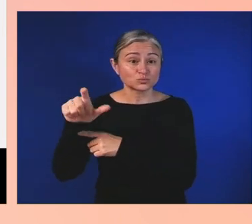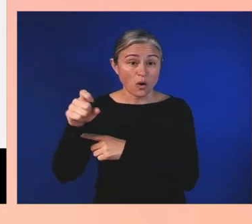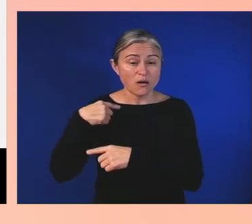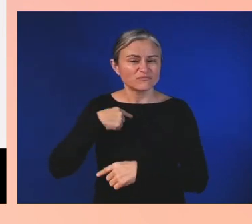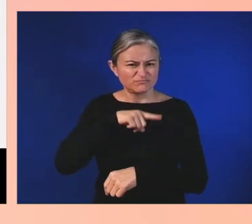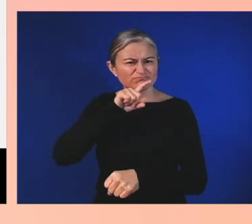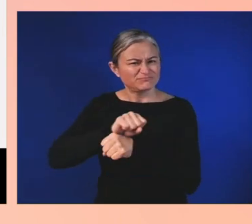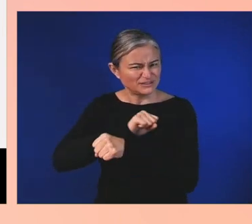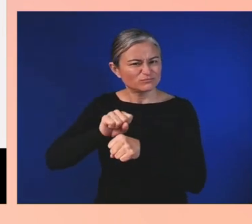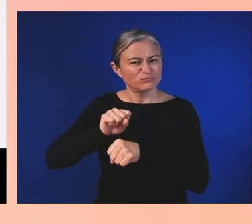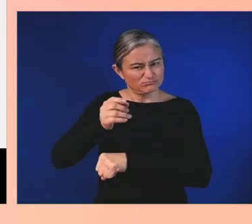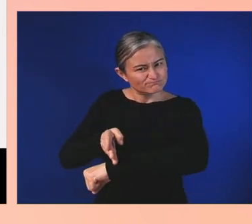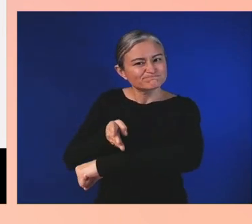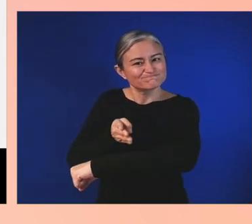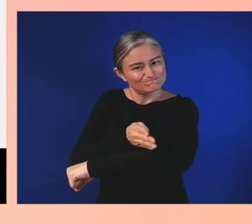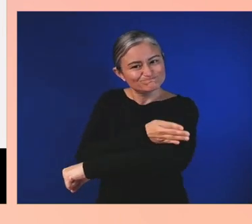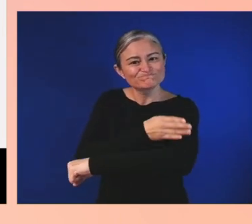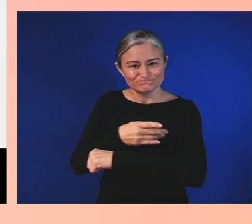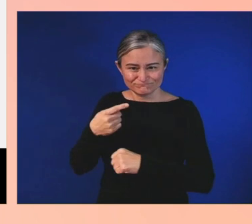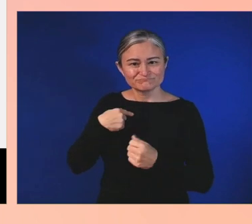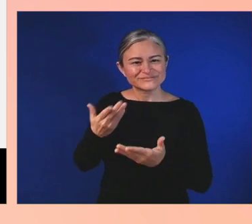some improvements on our support channels